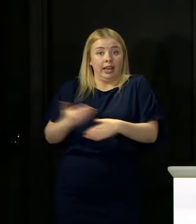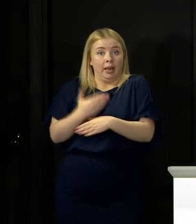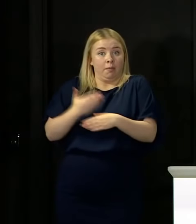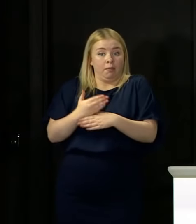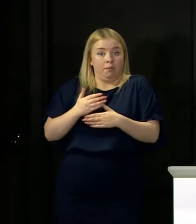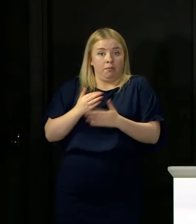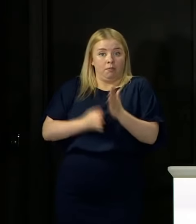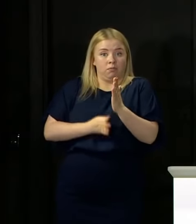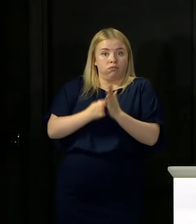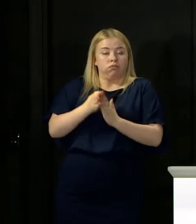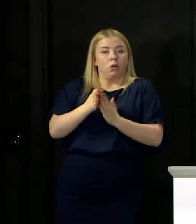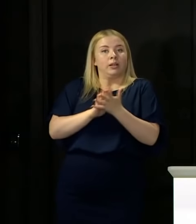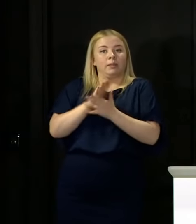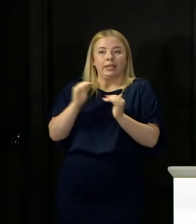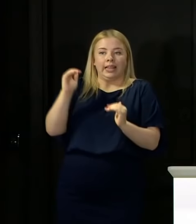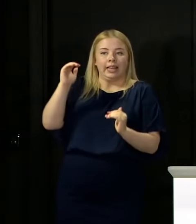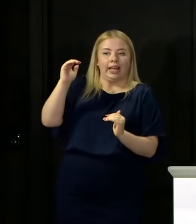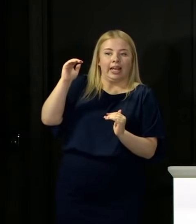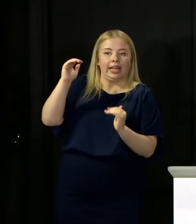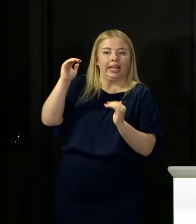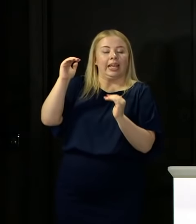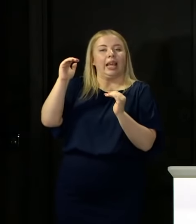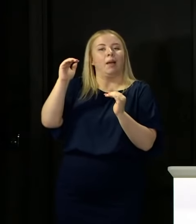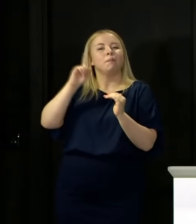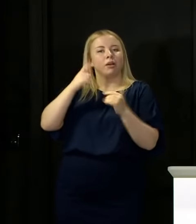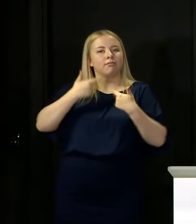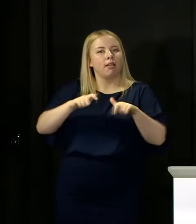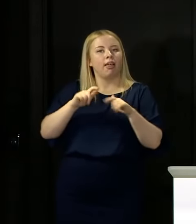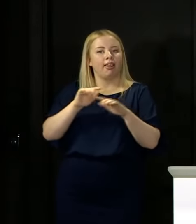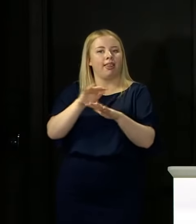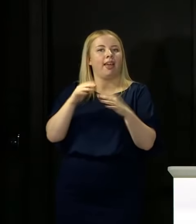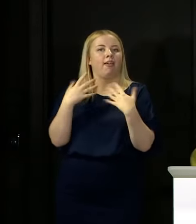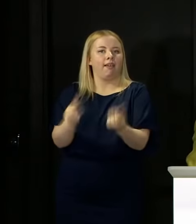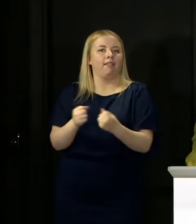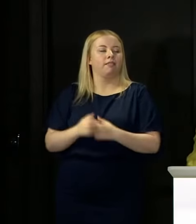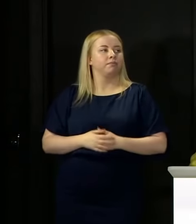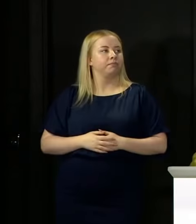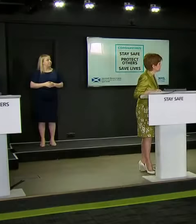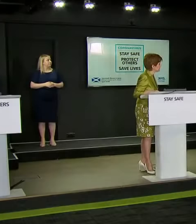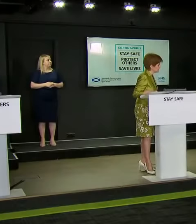But it is still there, and one that we need to continue to work to address.